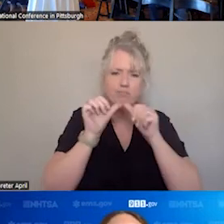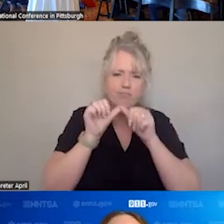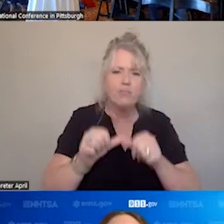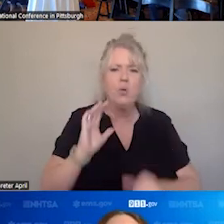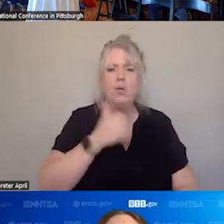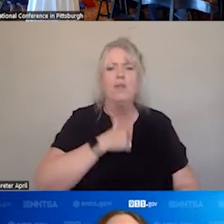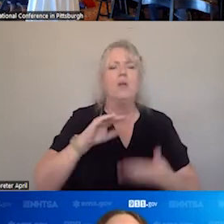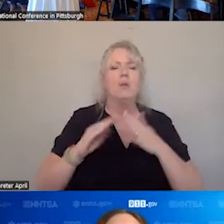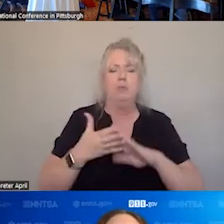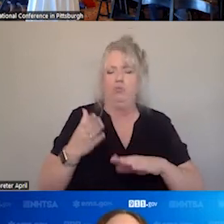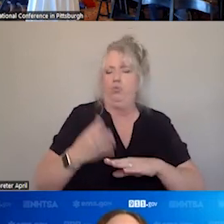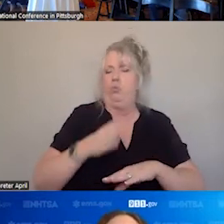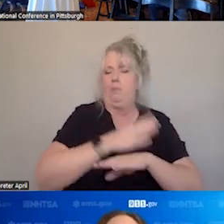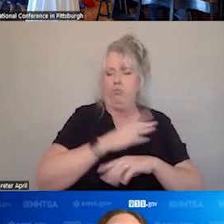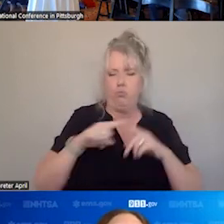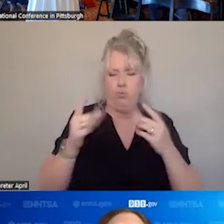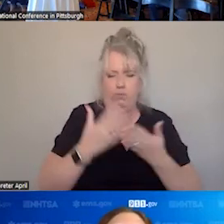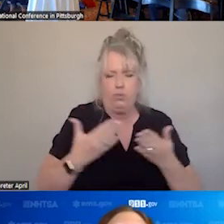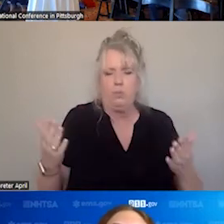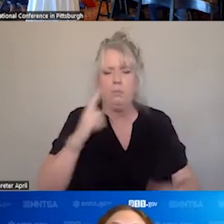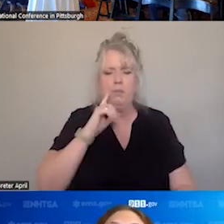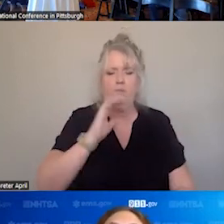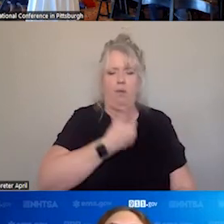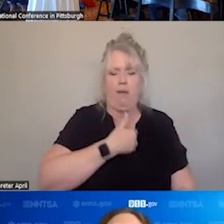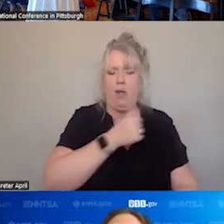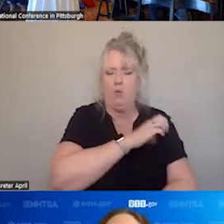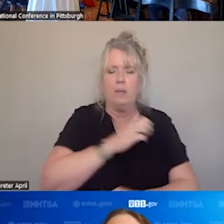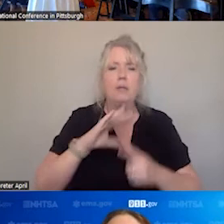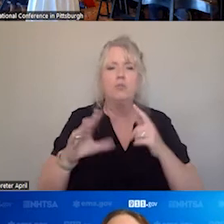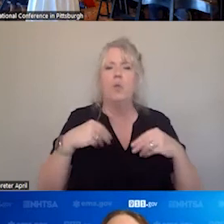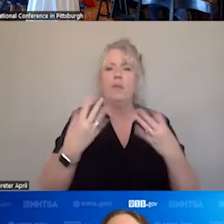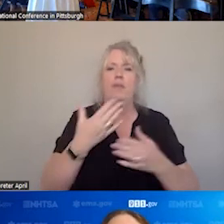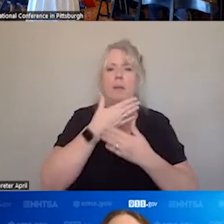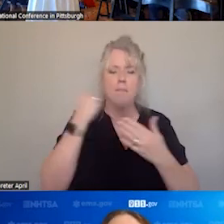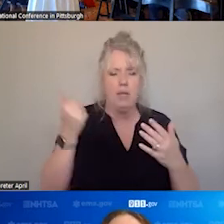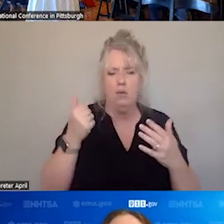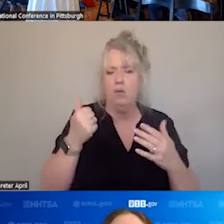THE RESOURCES AND EDUCATION FOR CLINICIANS SO THEY BEER PROVIDE FOR THE PATIENTS THEY ENCOUNTER.